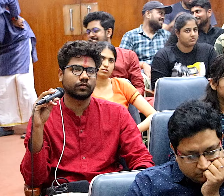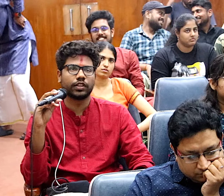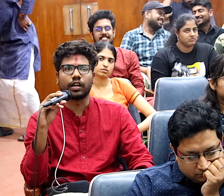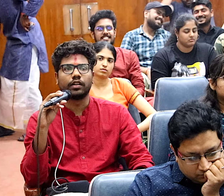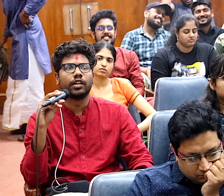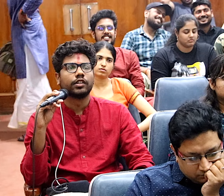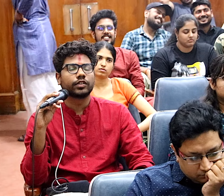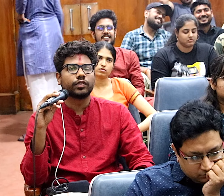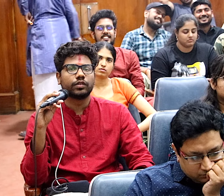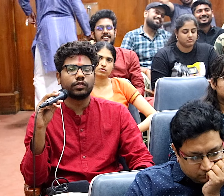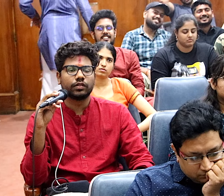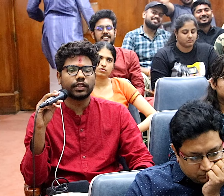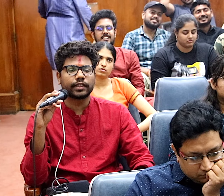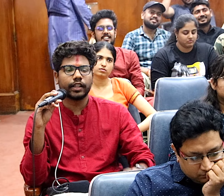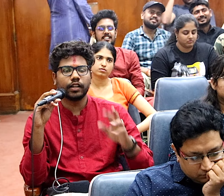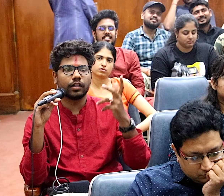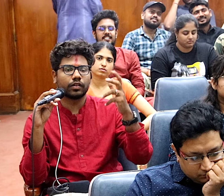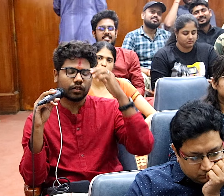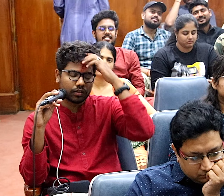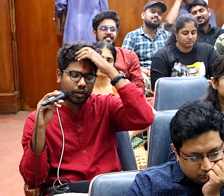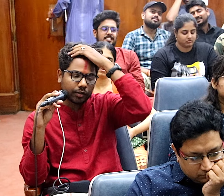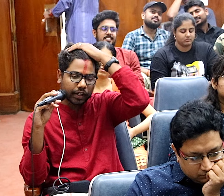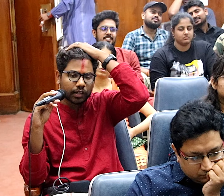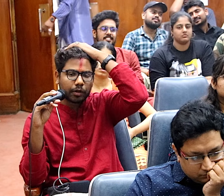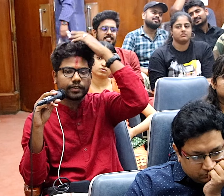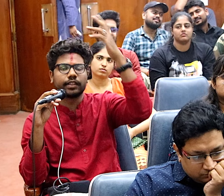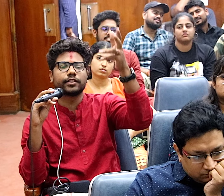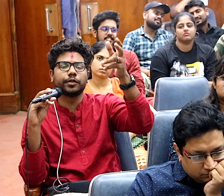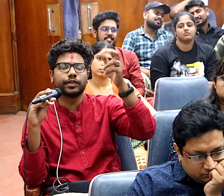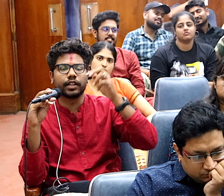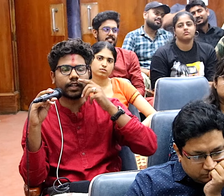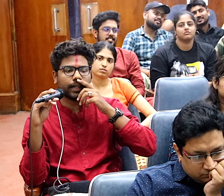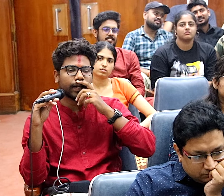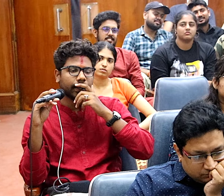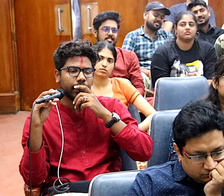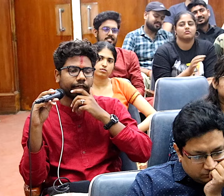Yeah, so just I what to think about since you said...